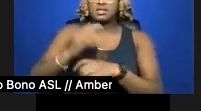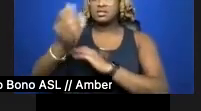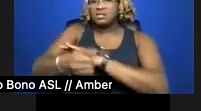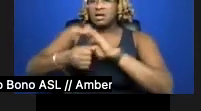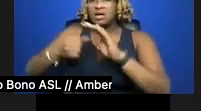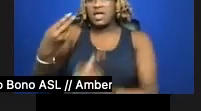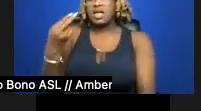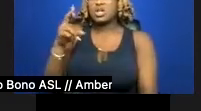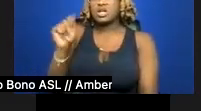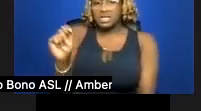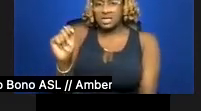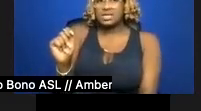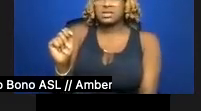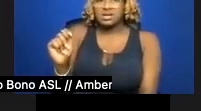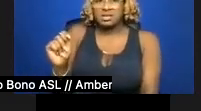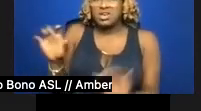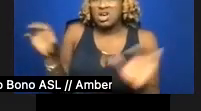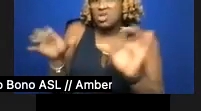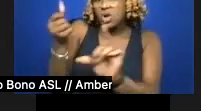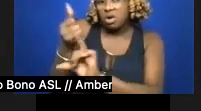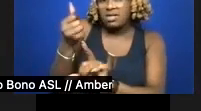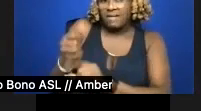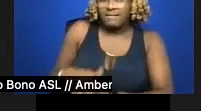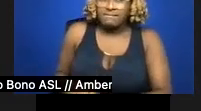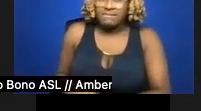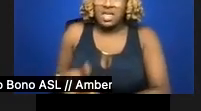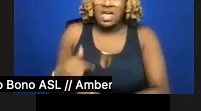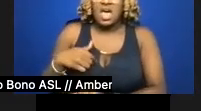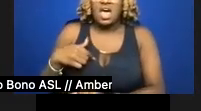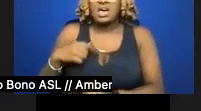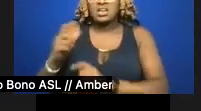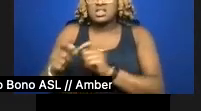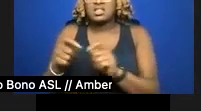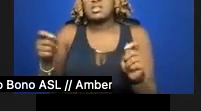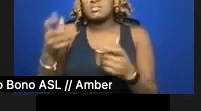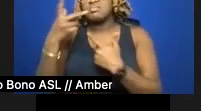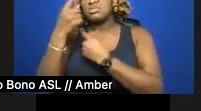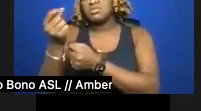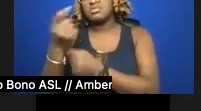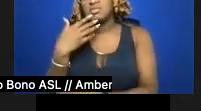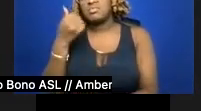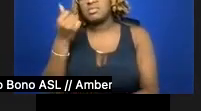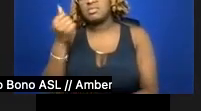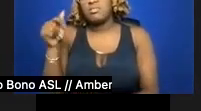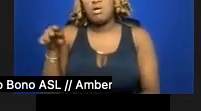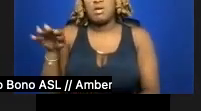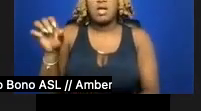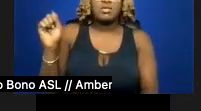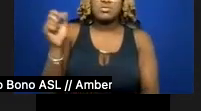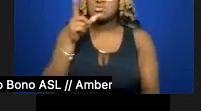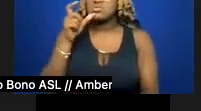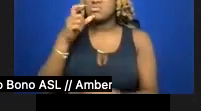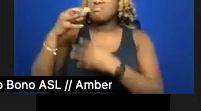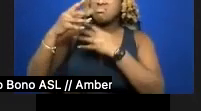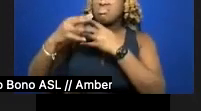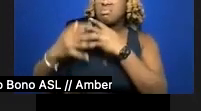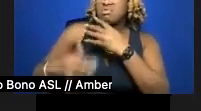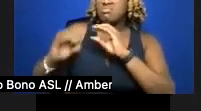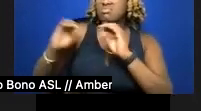DIY. I tithe my trust to abettors & apothecaries who bloodlet with no paper trail. Unlike GID,